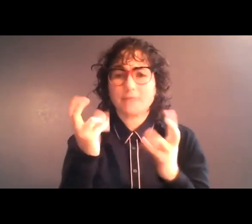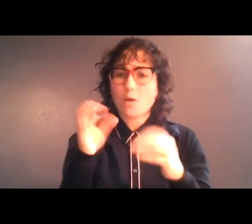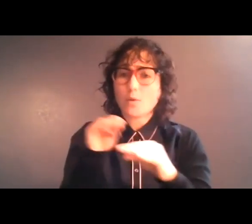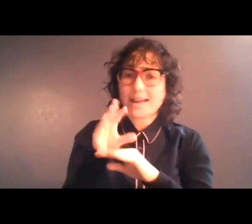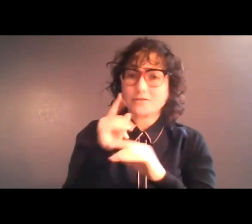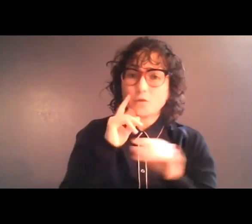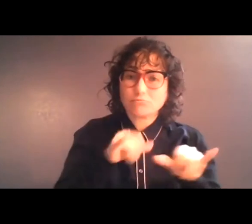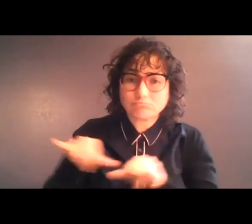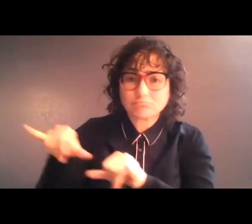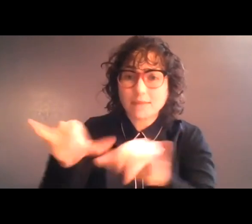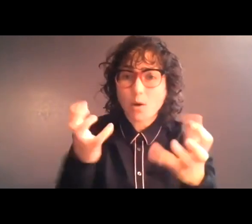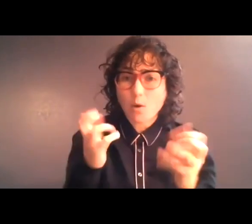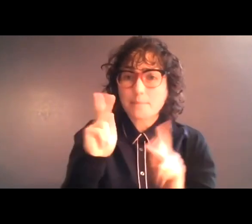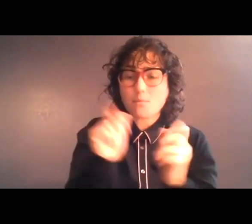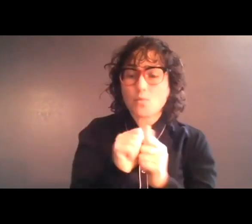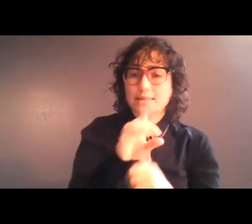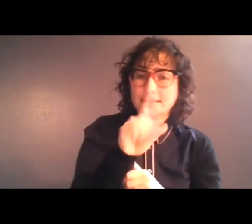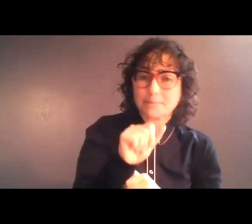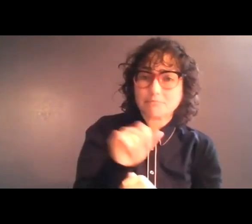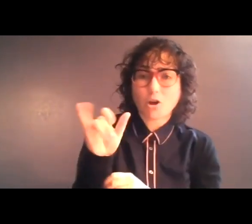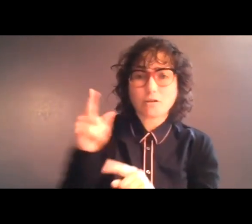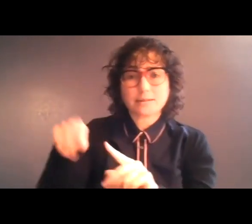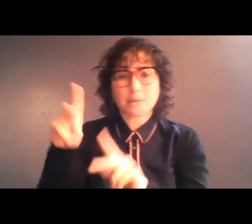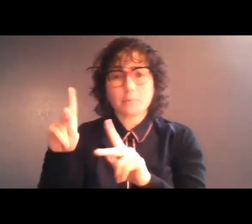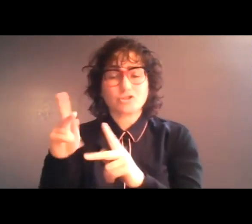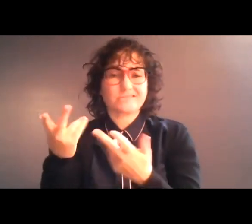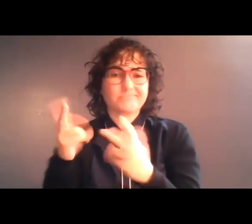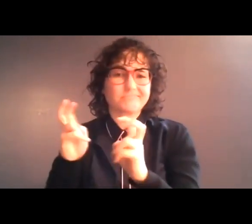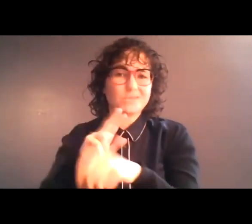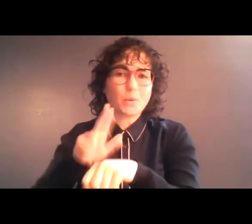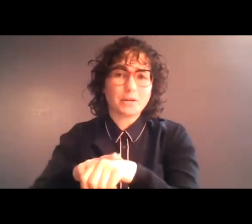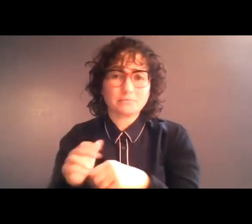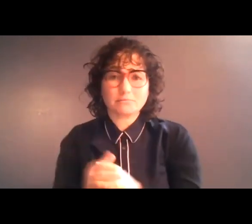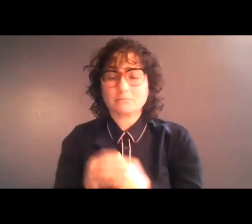people with disabilities and also people who are just normal. And group sessions too!